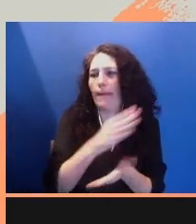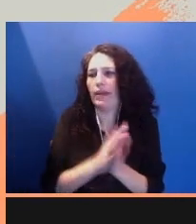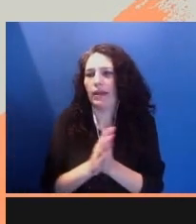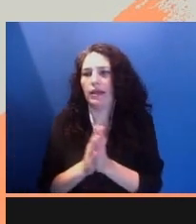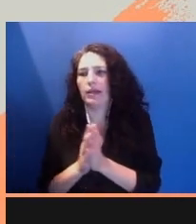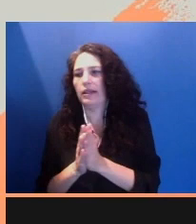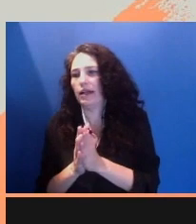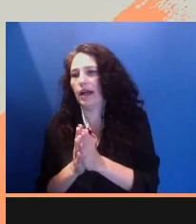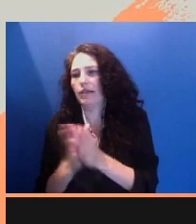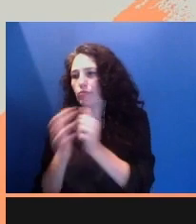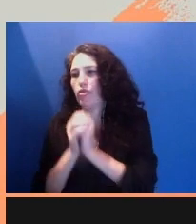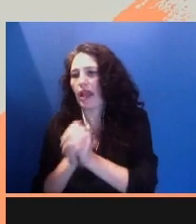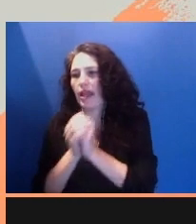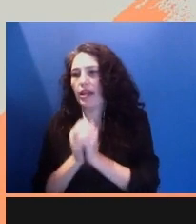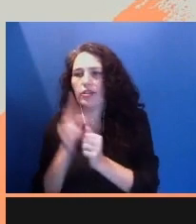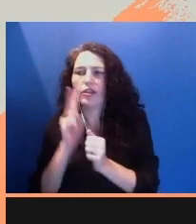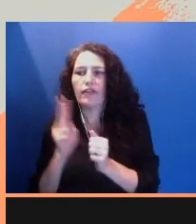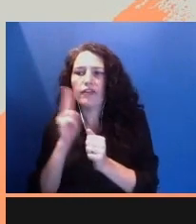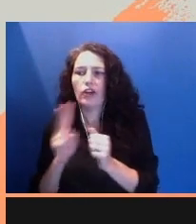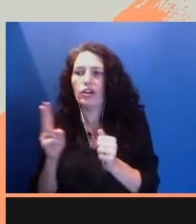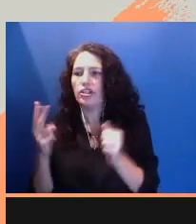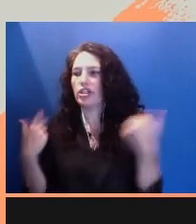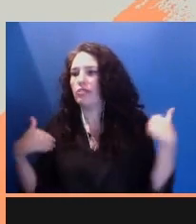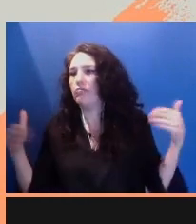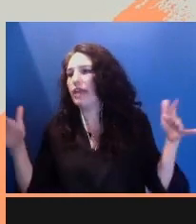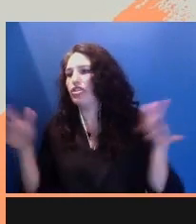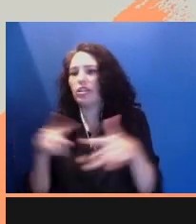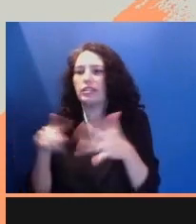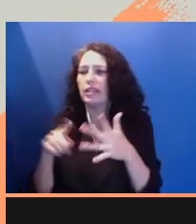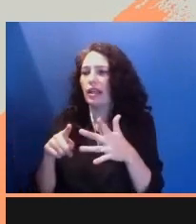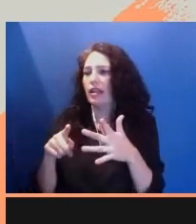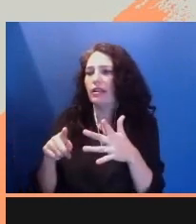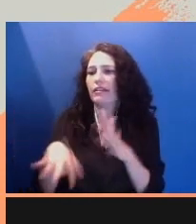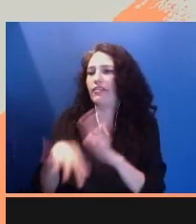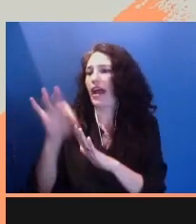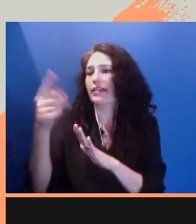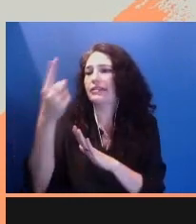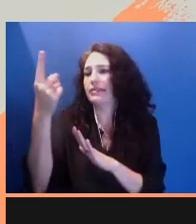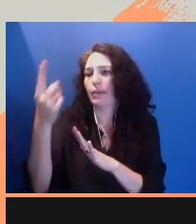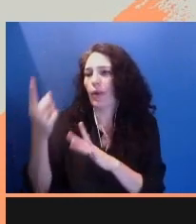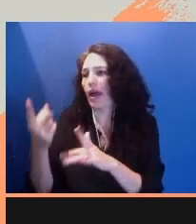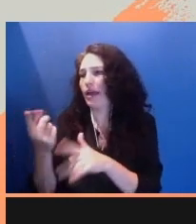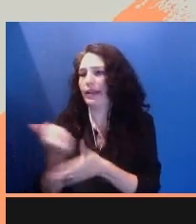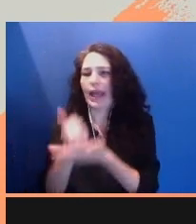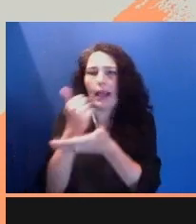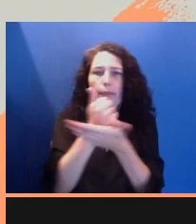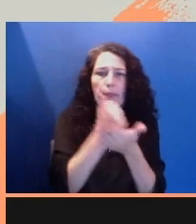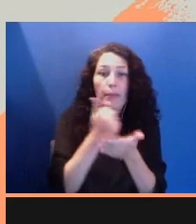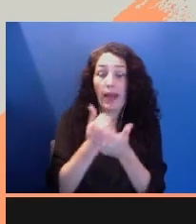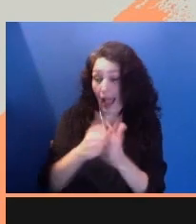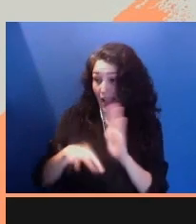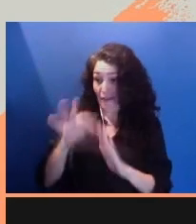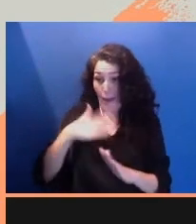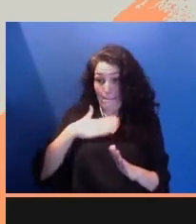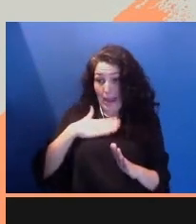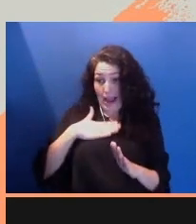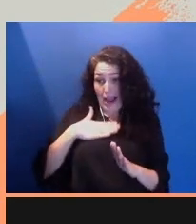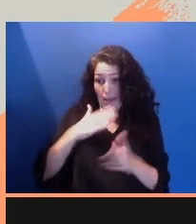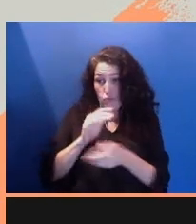Make Vicente's tumor disappear. I found one prayer for me. [SPANISH],, help my girl get money for that film